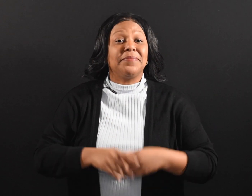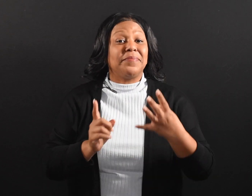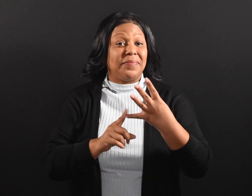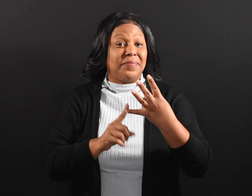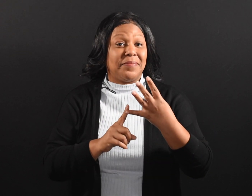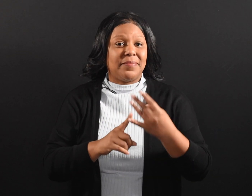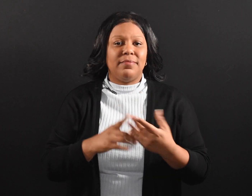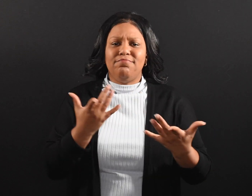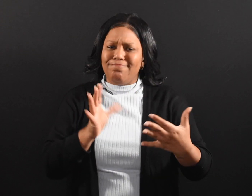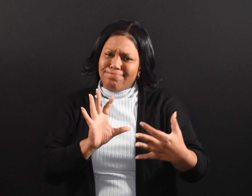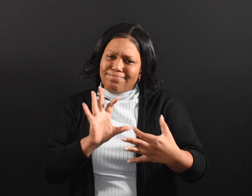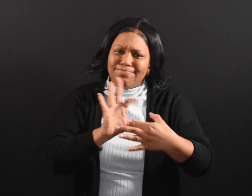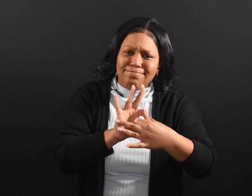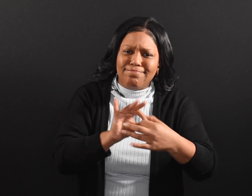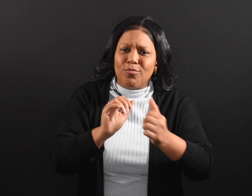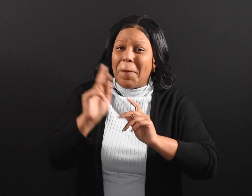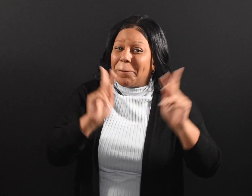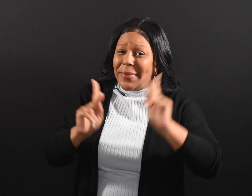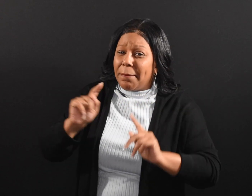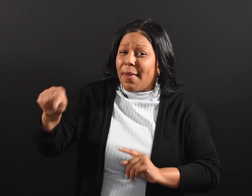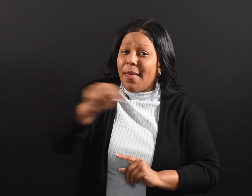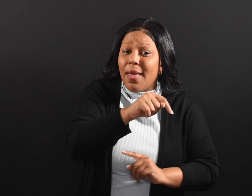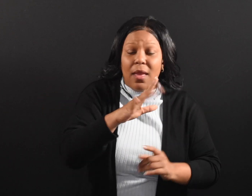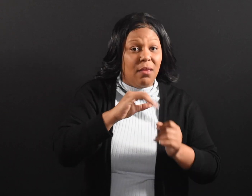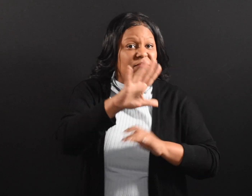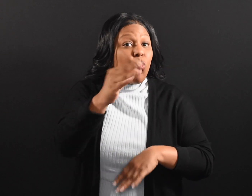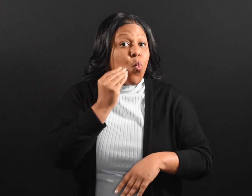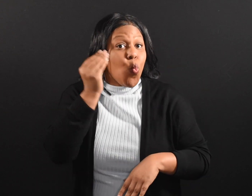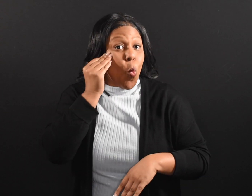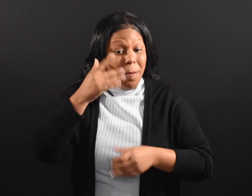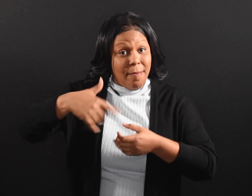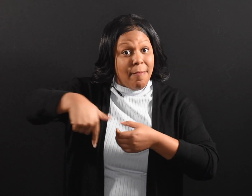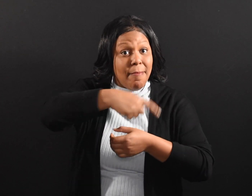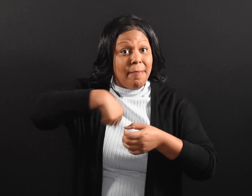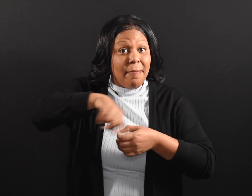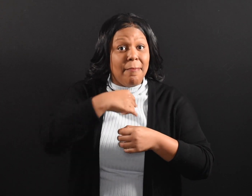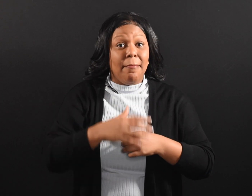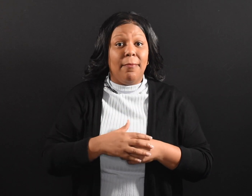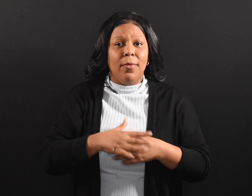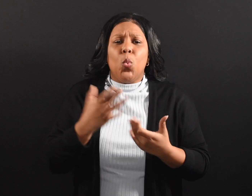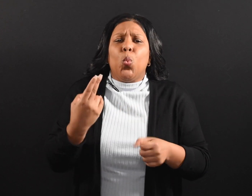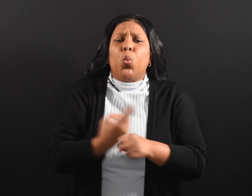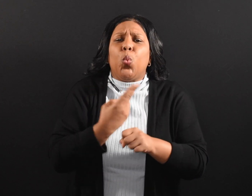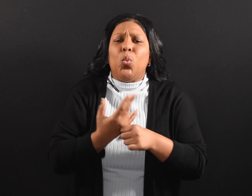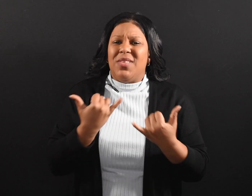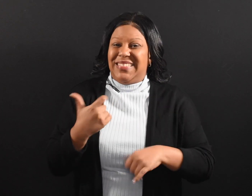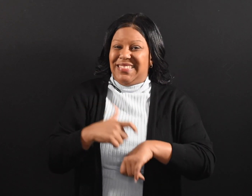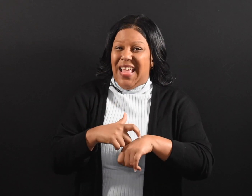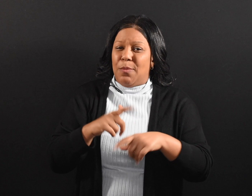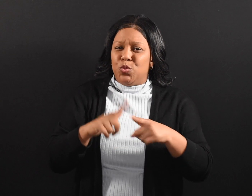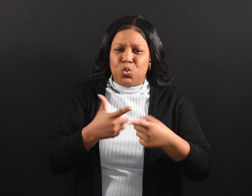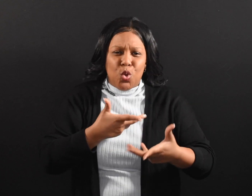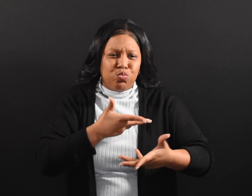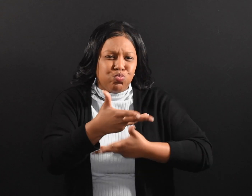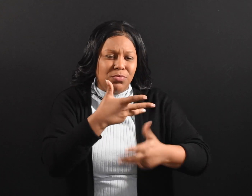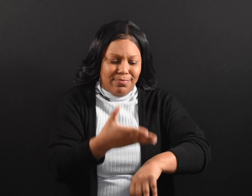● Connect with the people in your household. Use this time to improve your existing relationships!